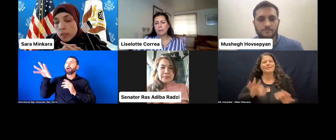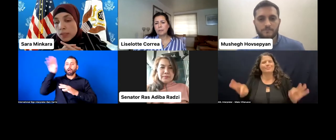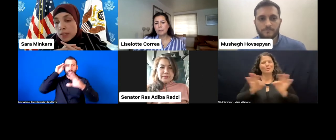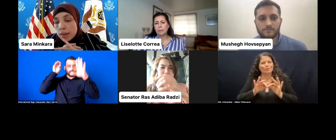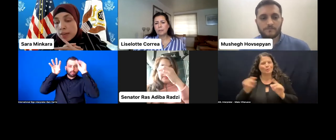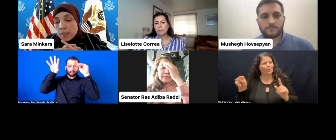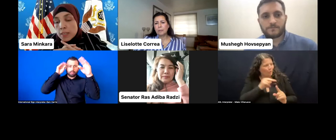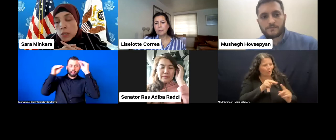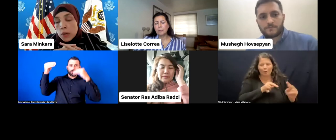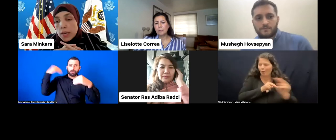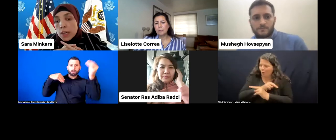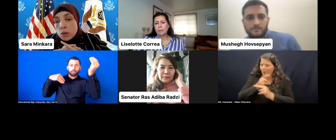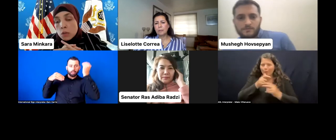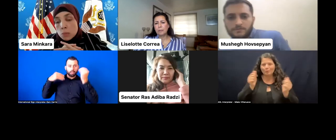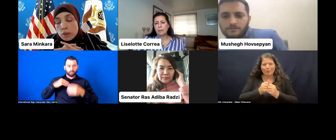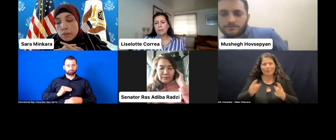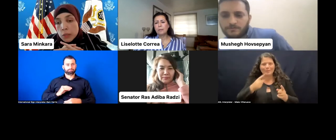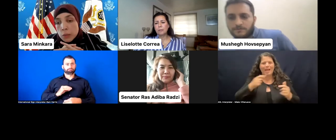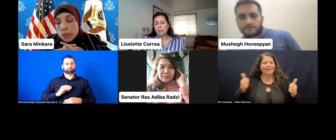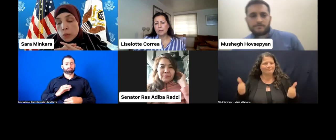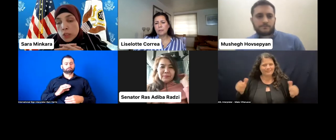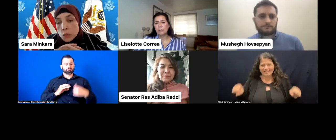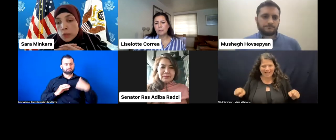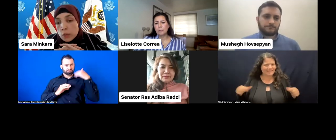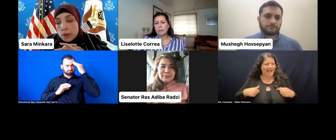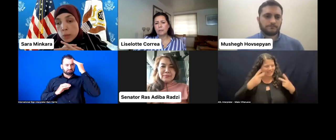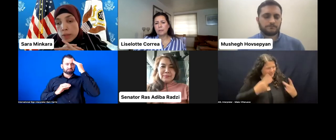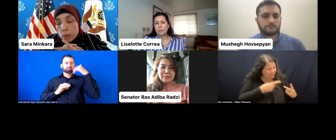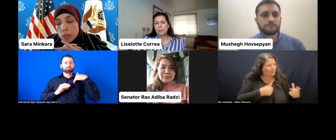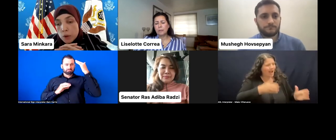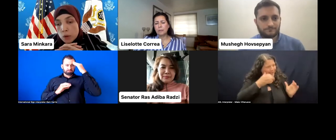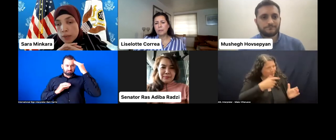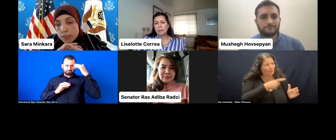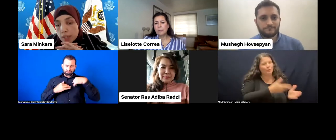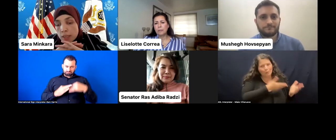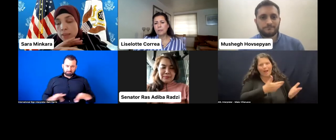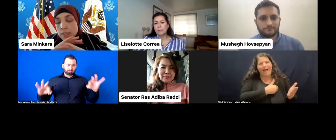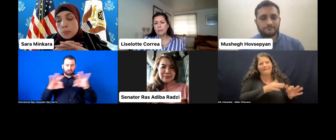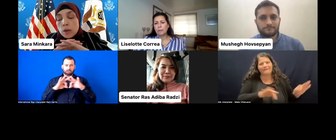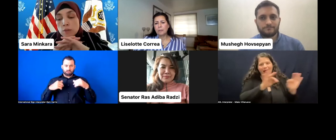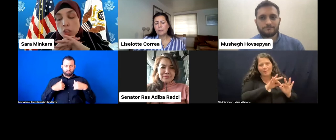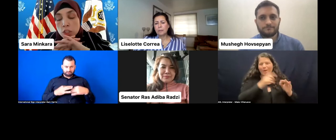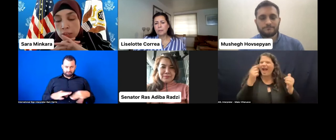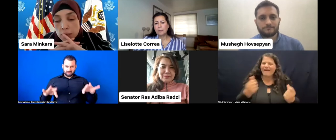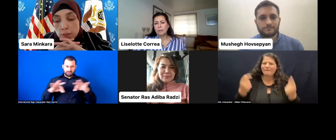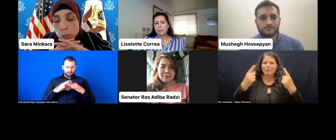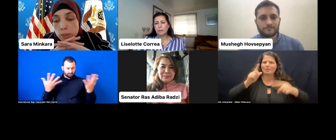and say, "I see you. I hear you. And you bring value." And we need to do that to everyone that we come across. And that's part of changing narrative as well.